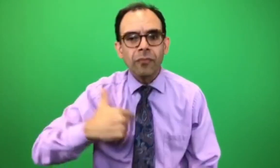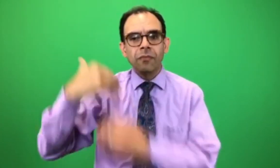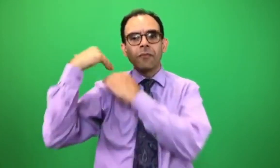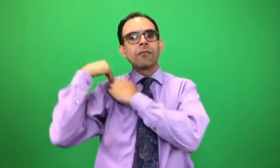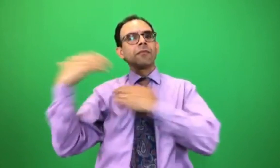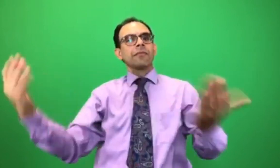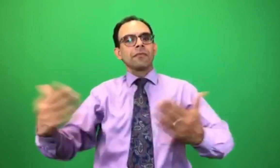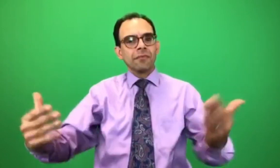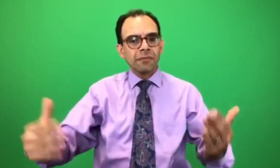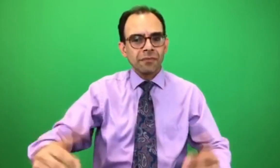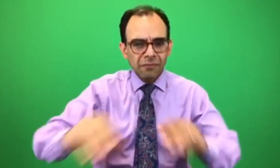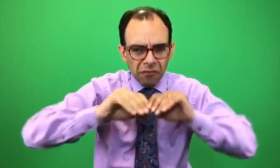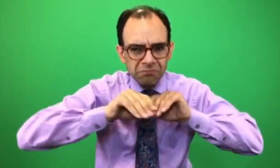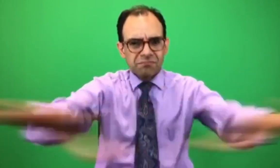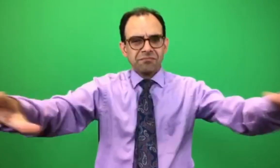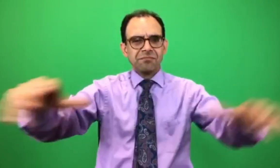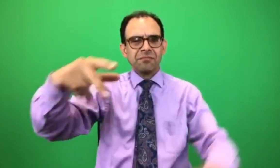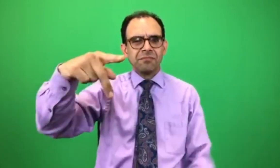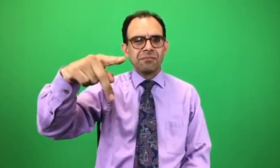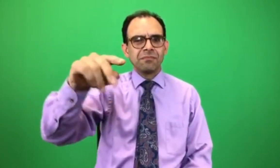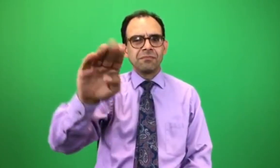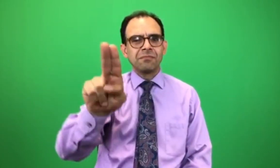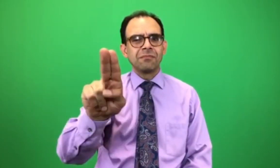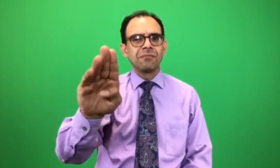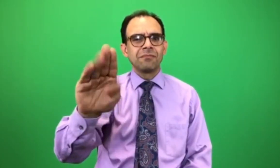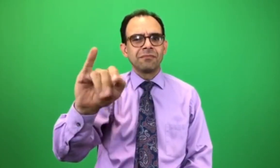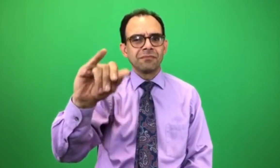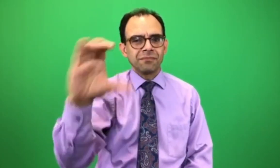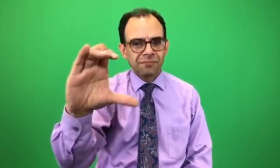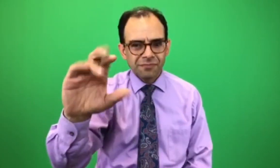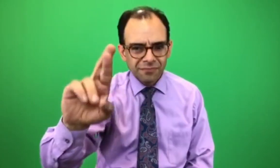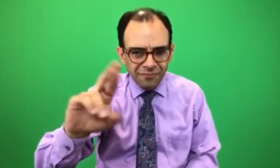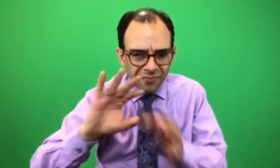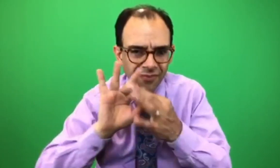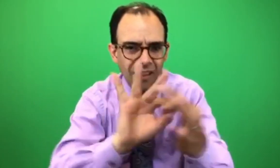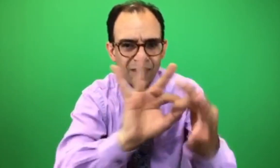I am responsible for promoting public relation